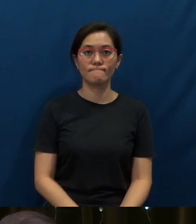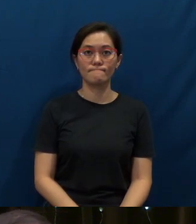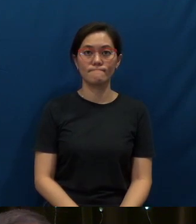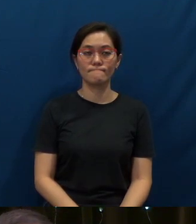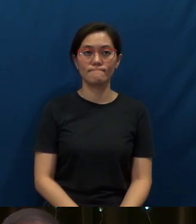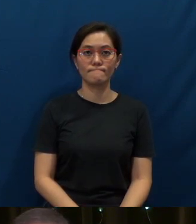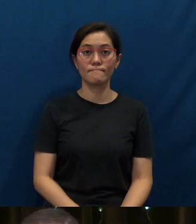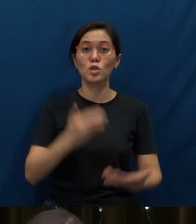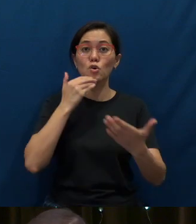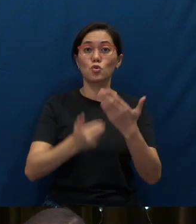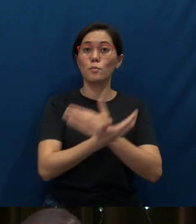Good morning, church!